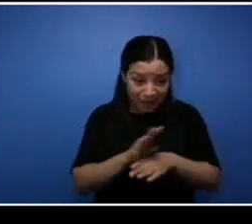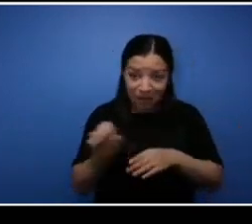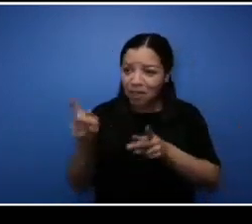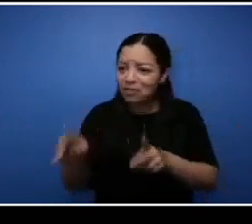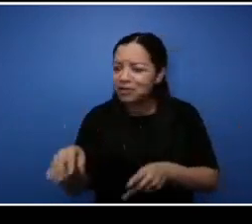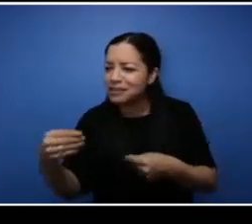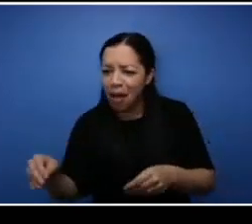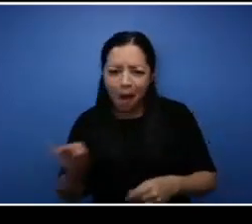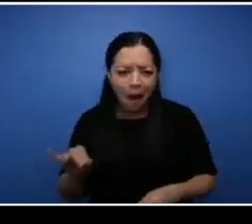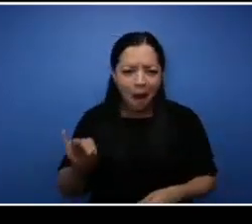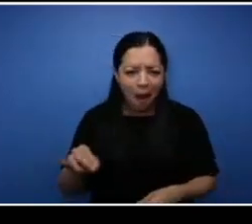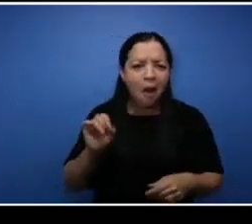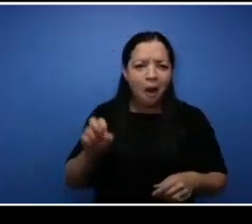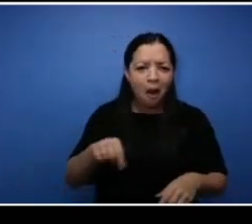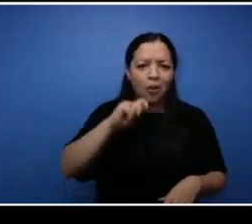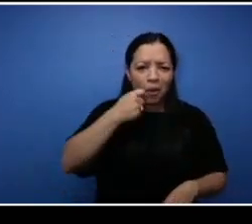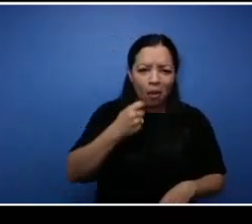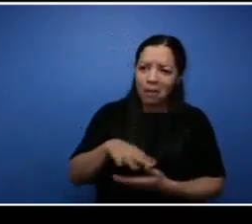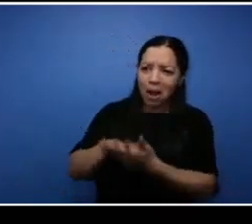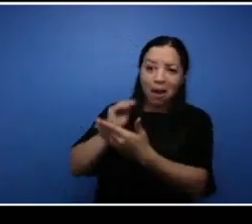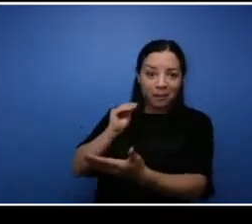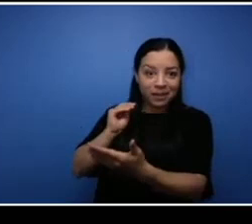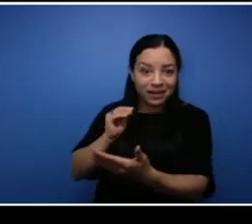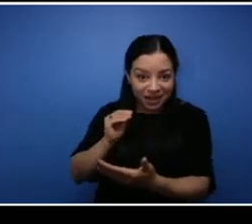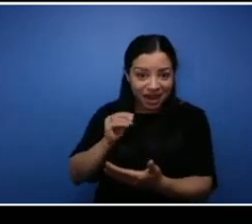I was like all right cool, I got all the stuff that people want, this is going to be awesome.